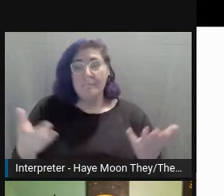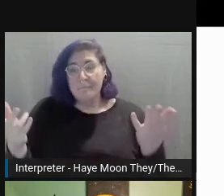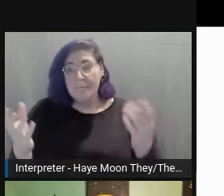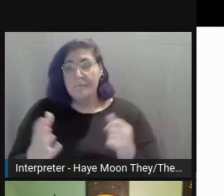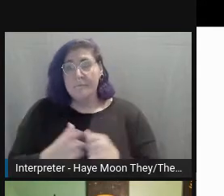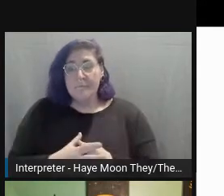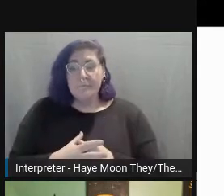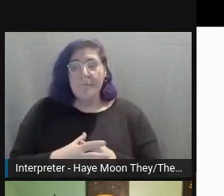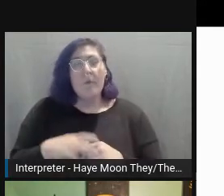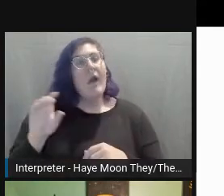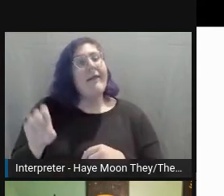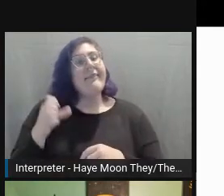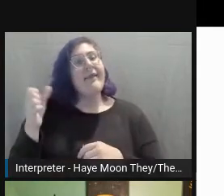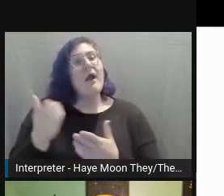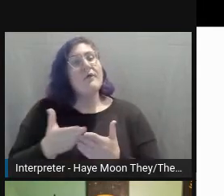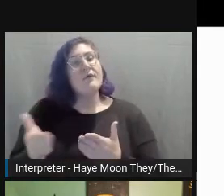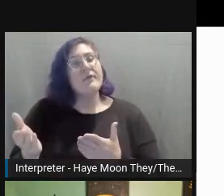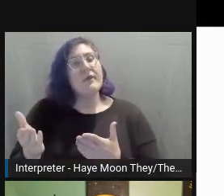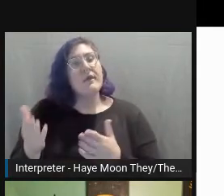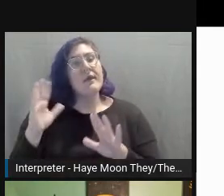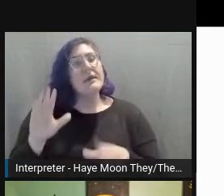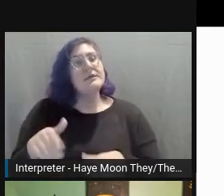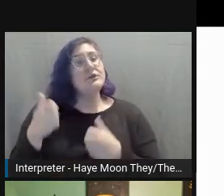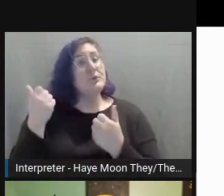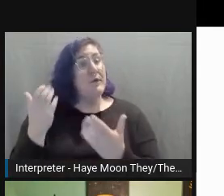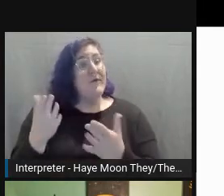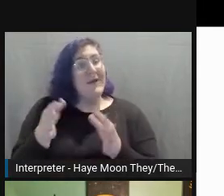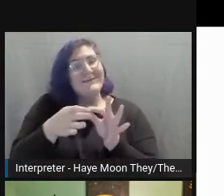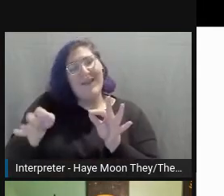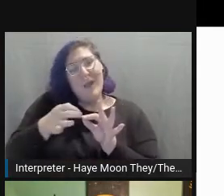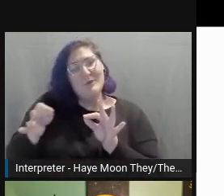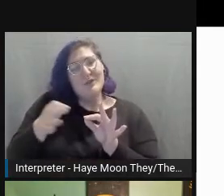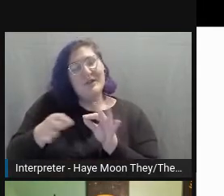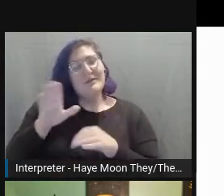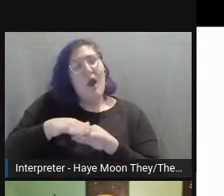The other thing is provide captions on video and audio.